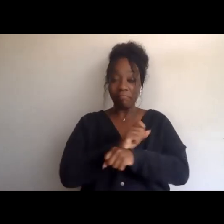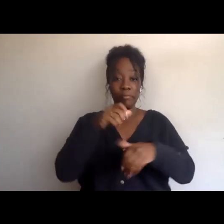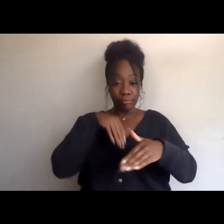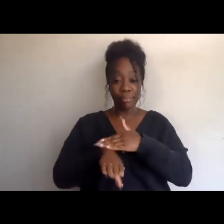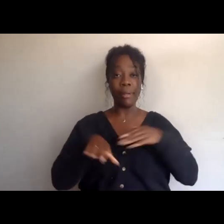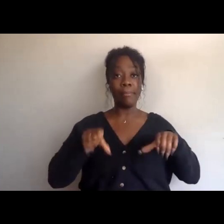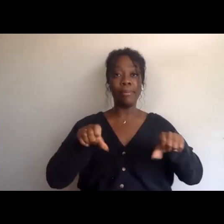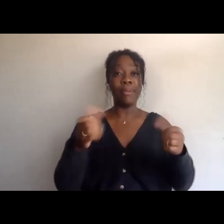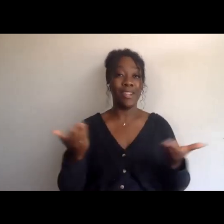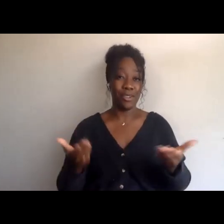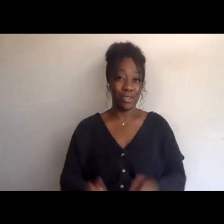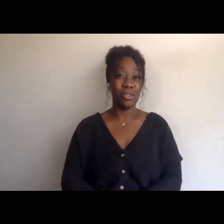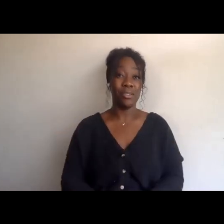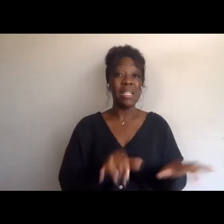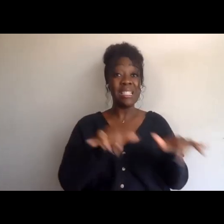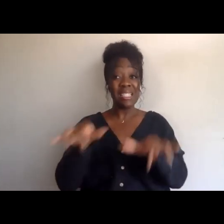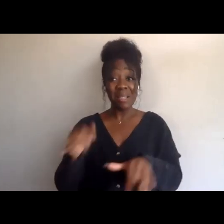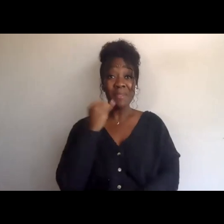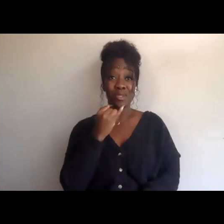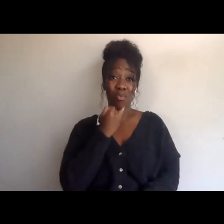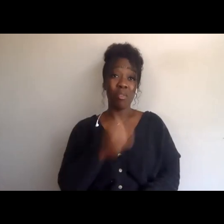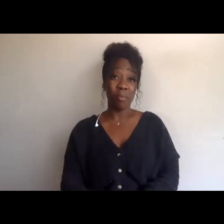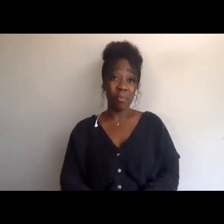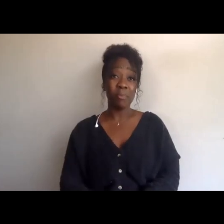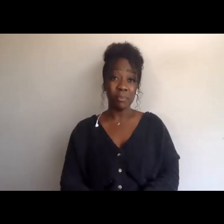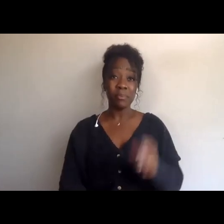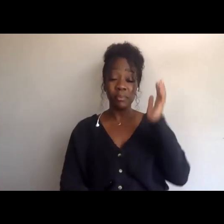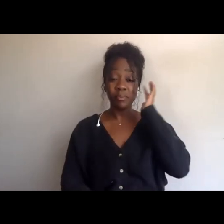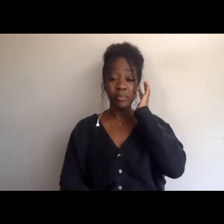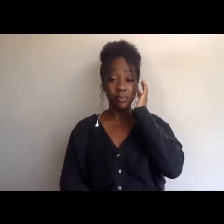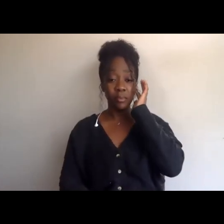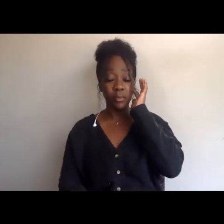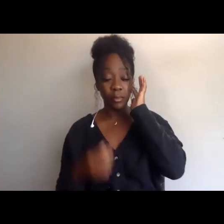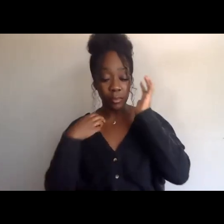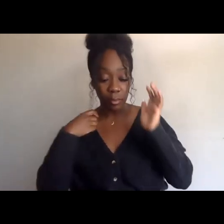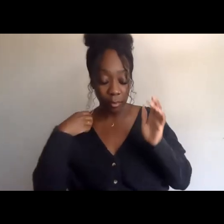Same thing goes for Israel, right? And so when we talk about, you know,